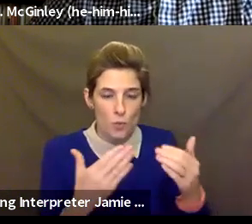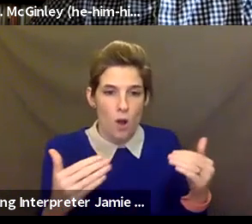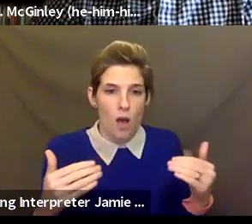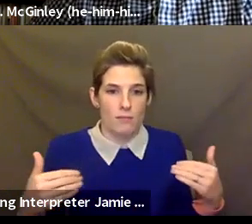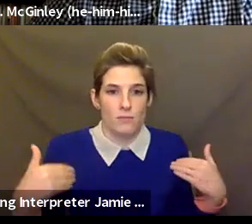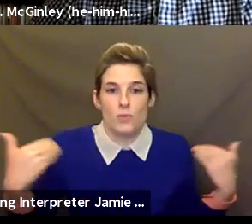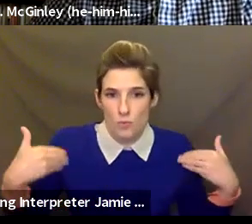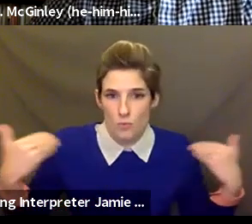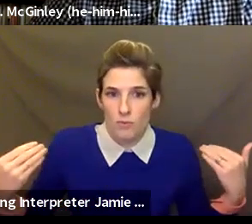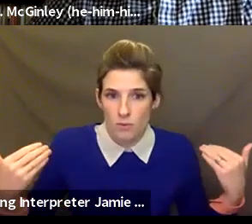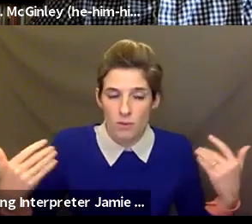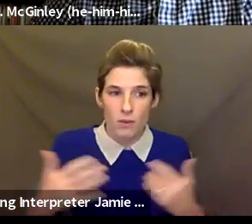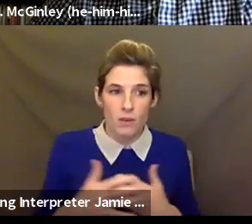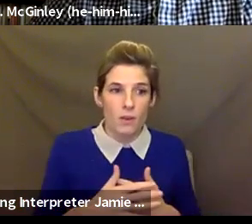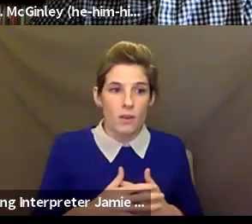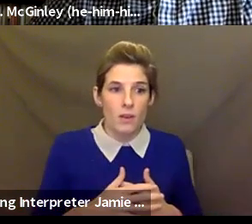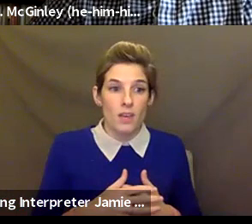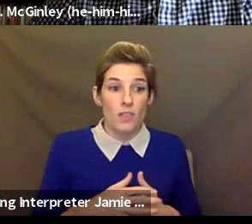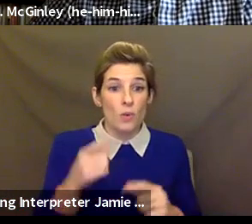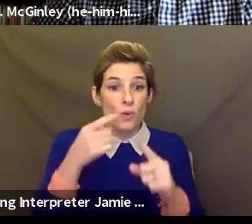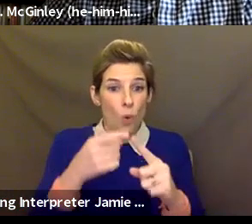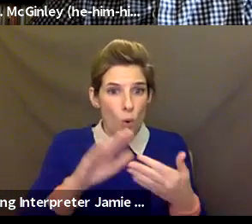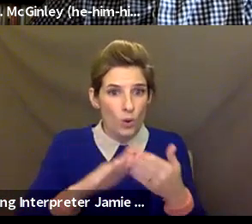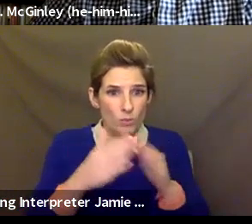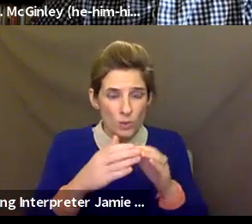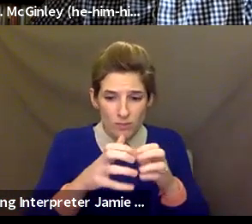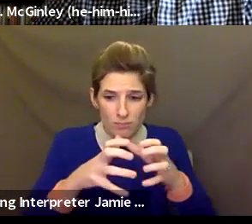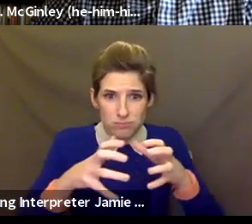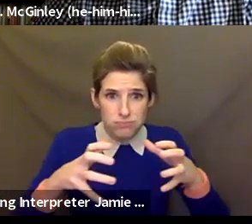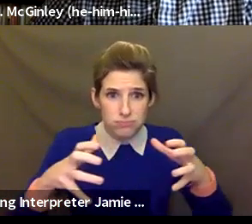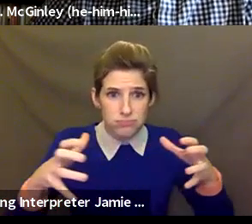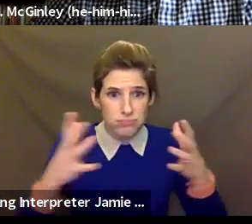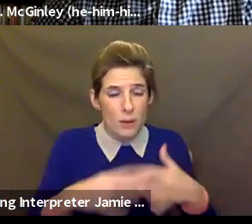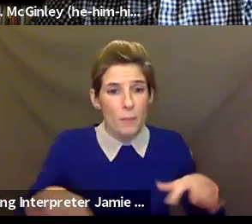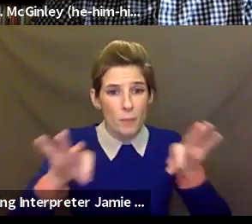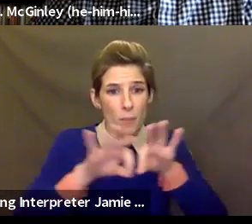creating this community, because we have now entered into their